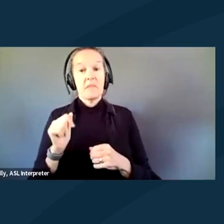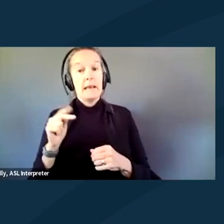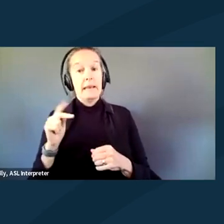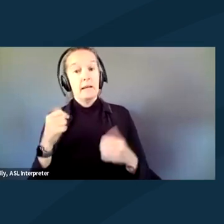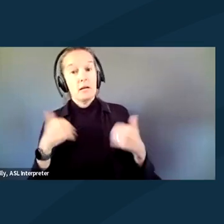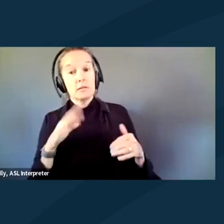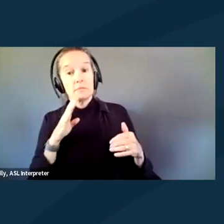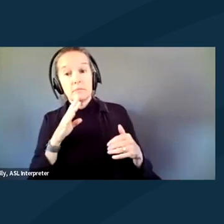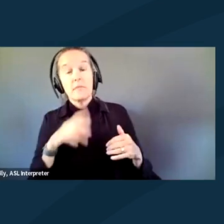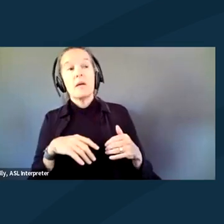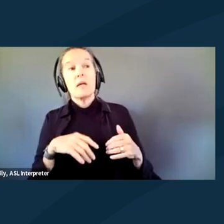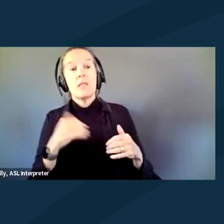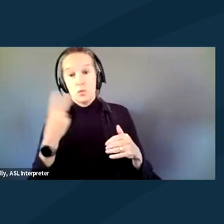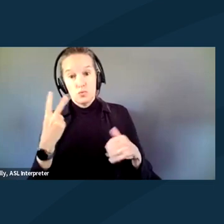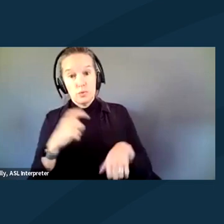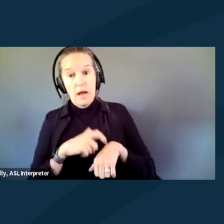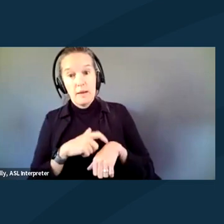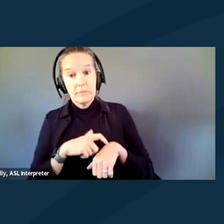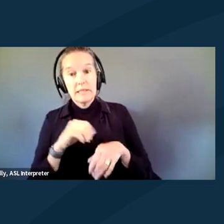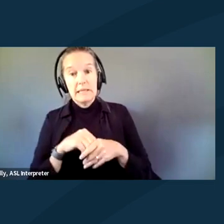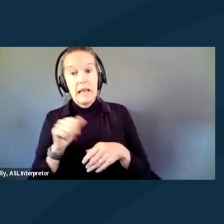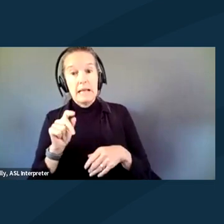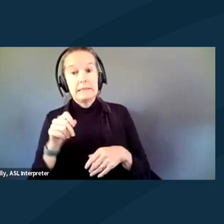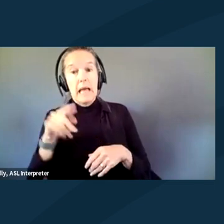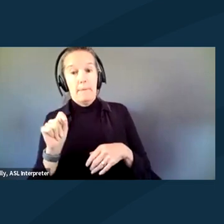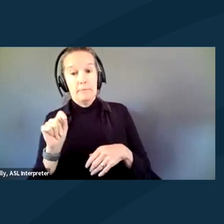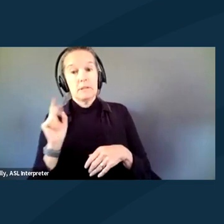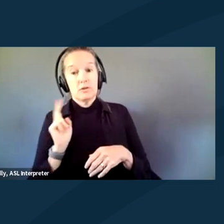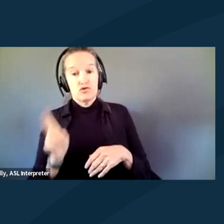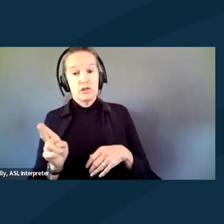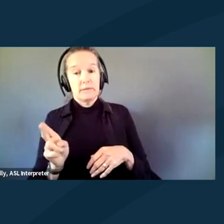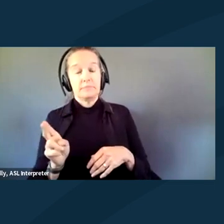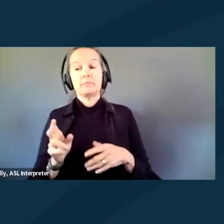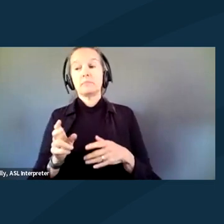There were twice in ADAPT history that in order to get what we needed in jail,